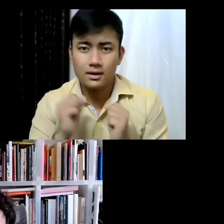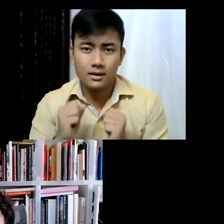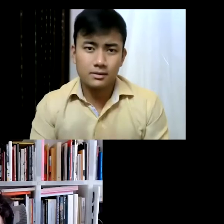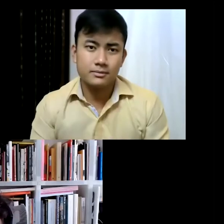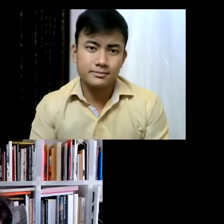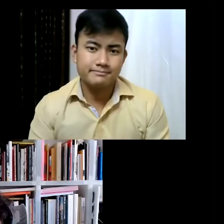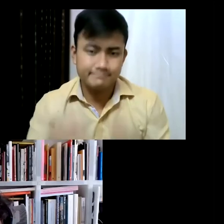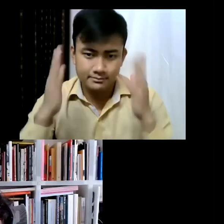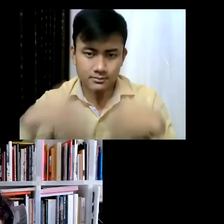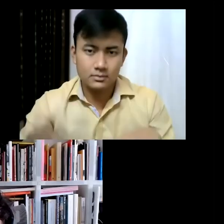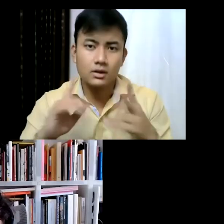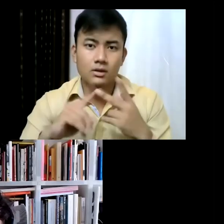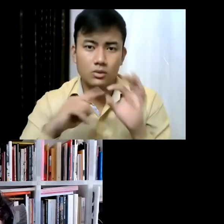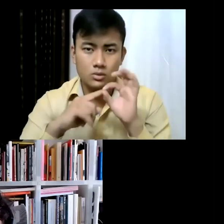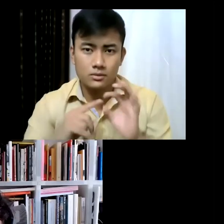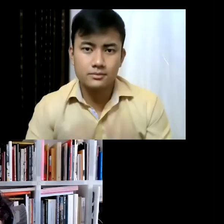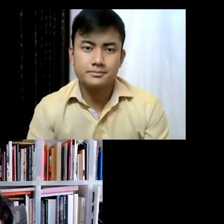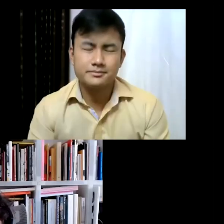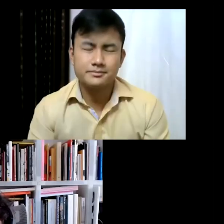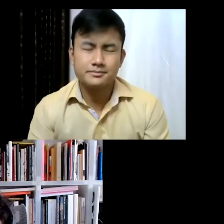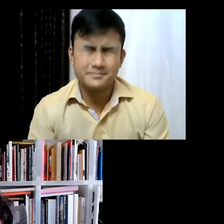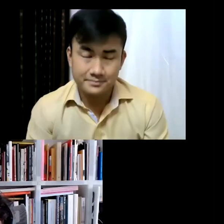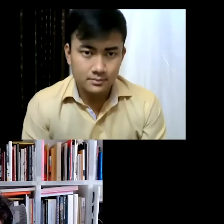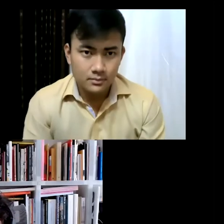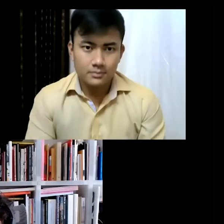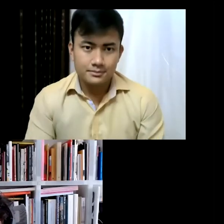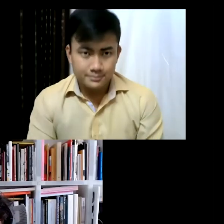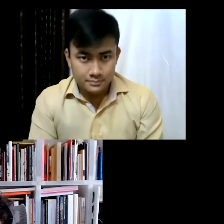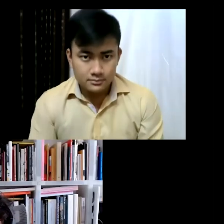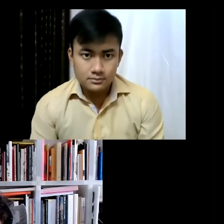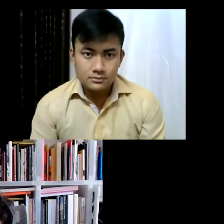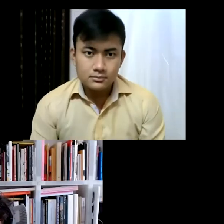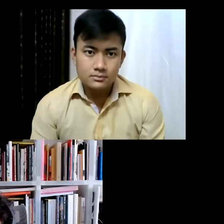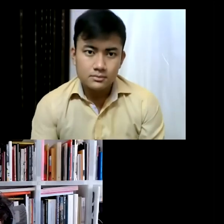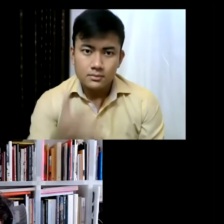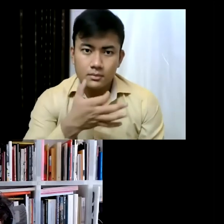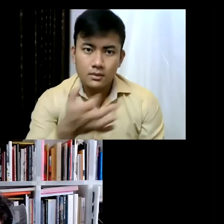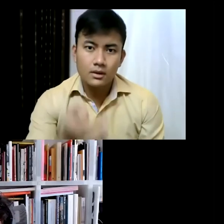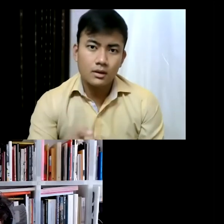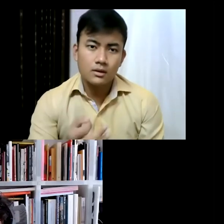question from Nalini Malani, which seems to be along the same lines... Good evening Cecilia! Your